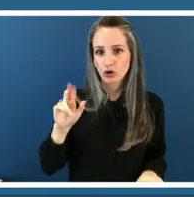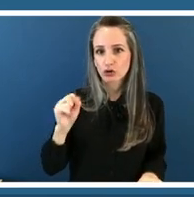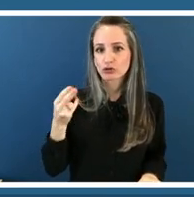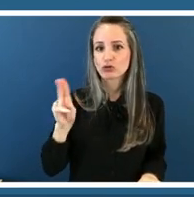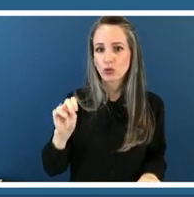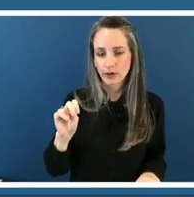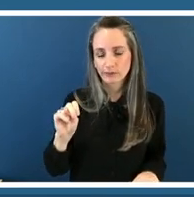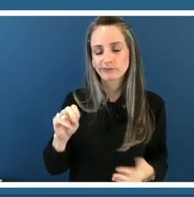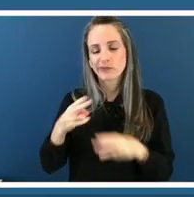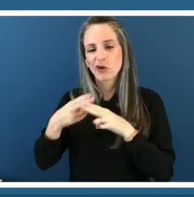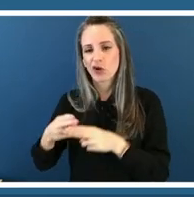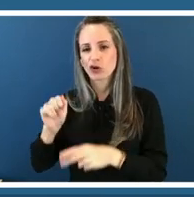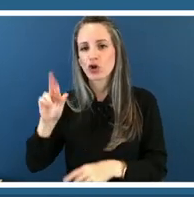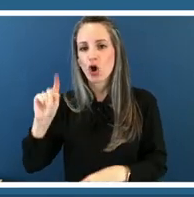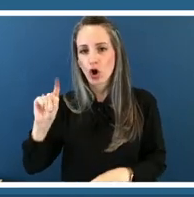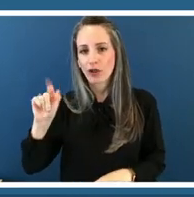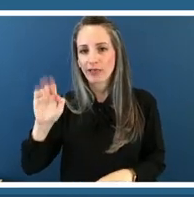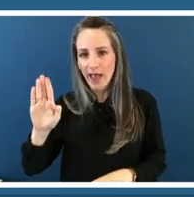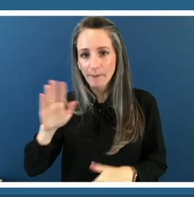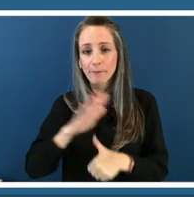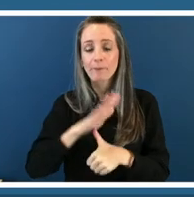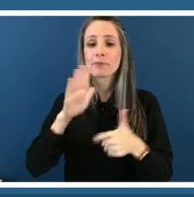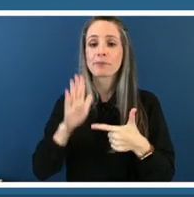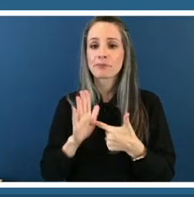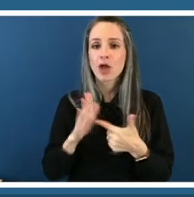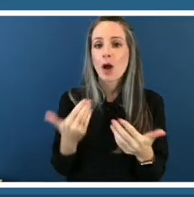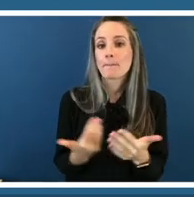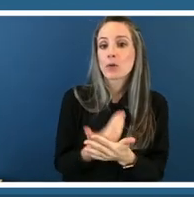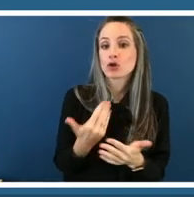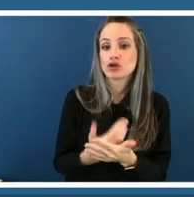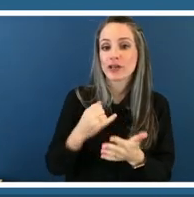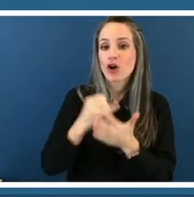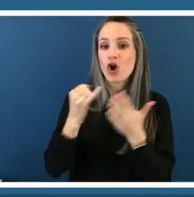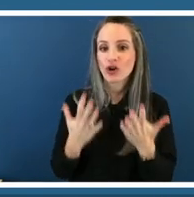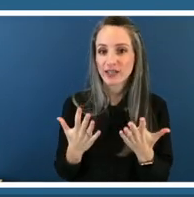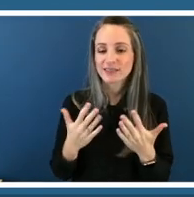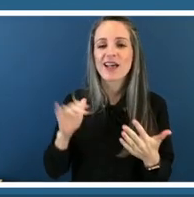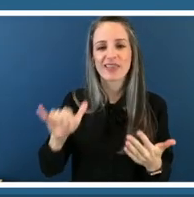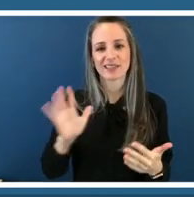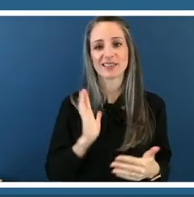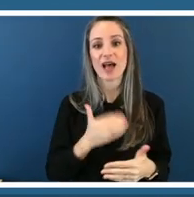emerging artists program which is where the content that we're talking about